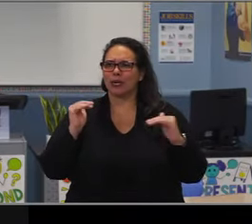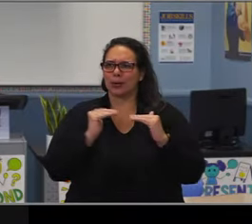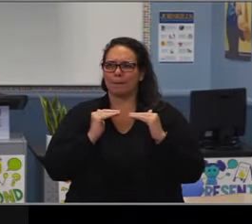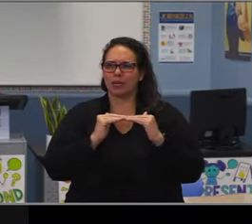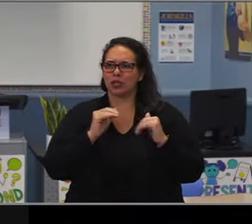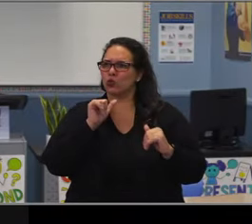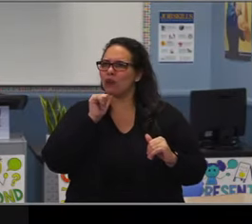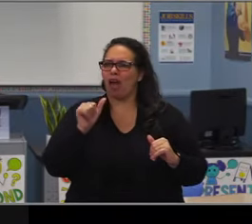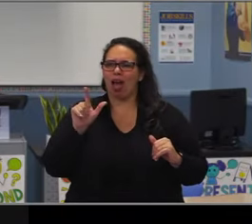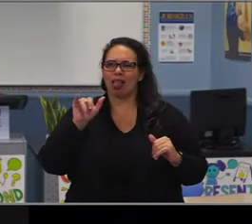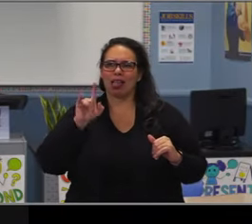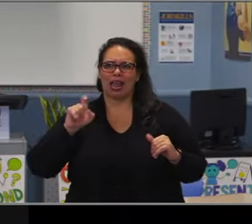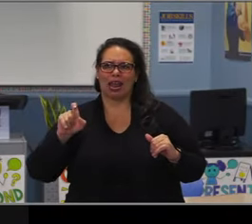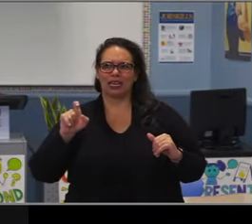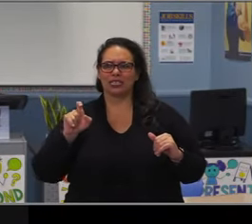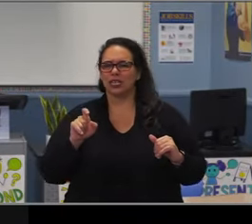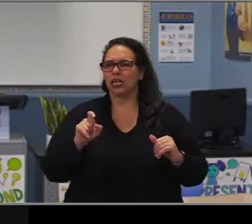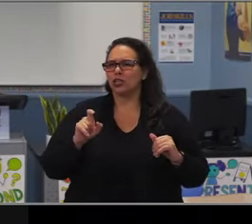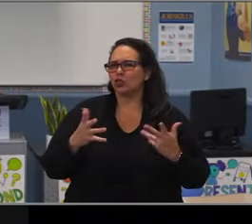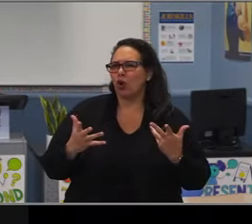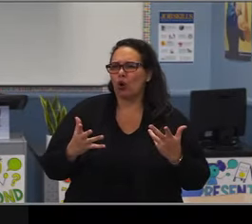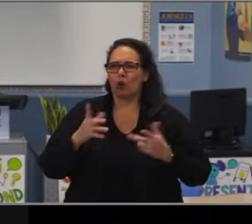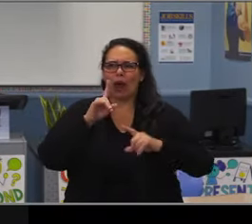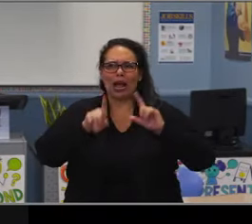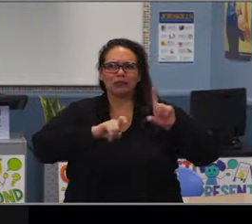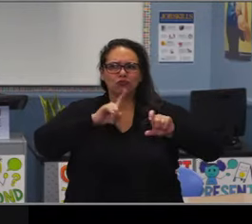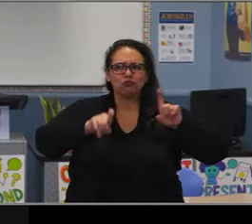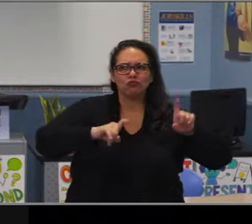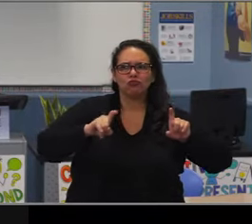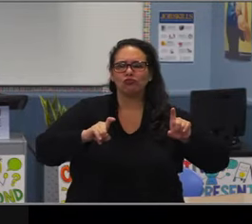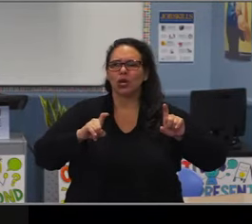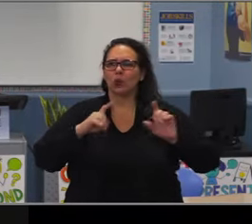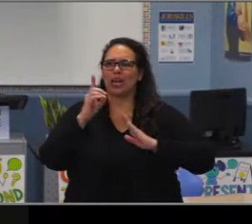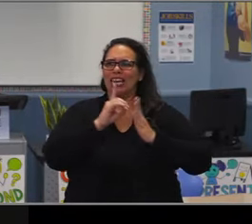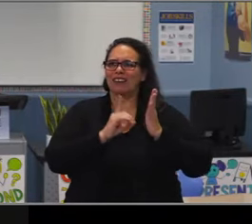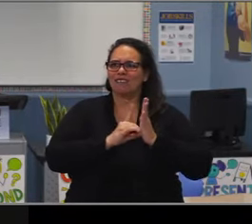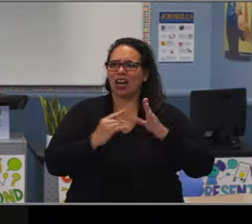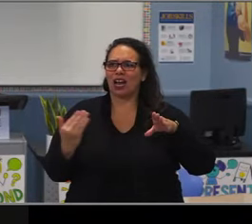when they've probably been coming to school pretty consistently with their peers K-8.